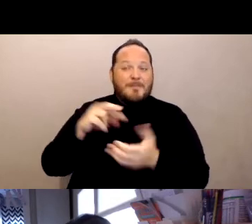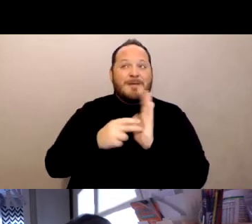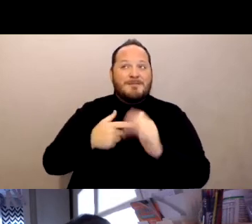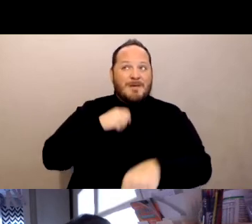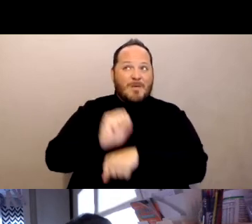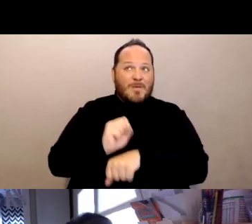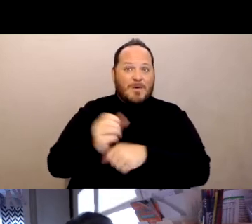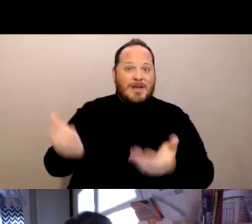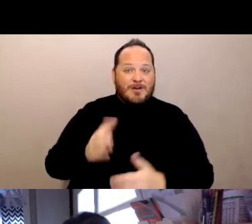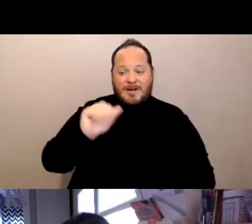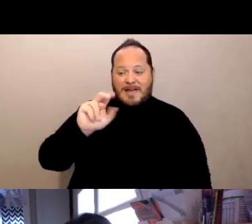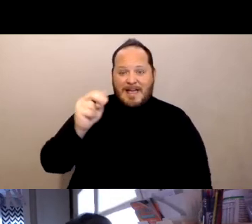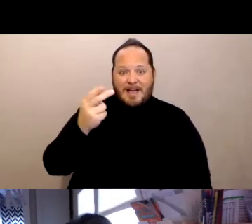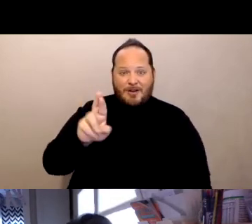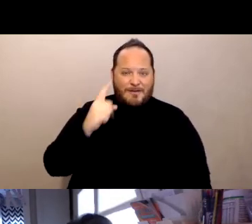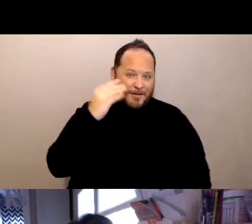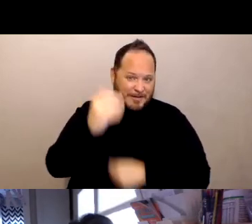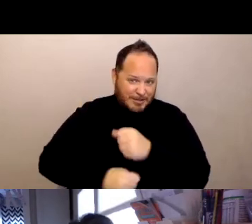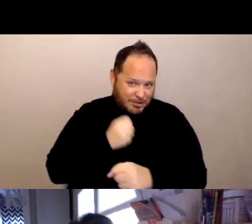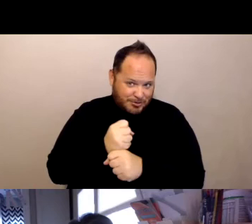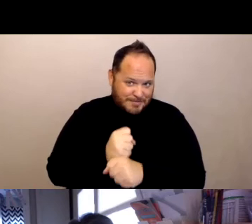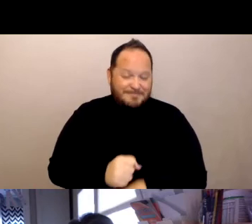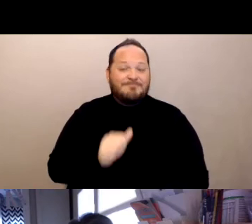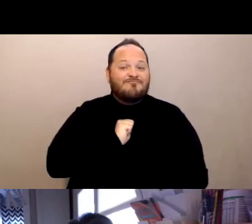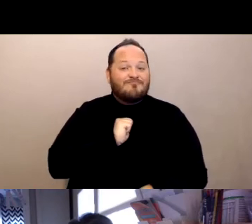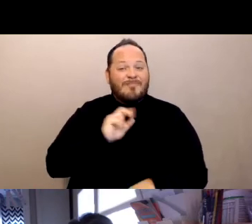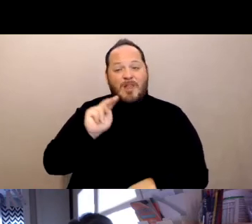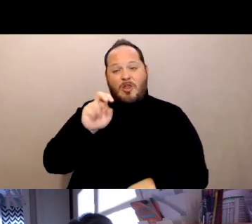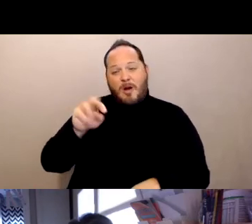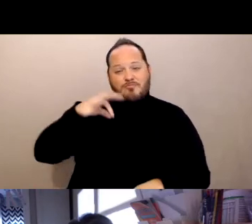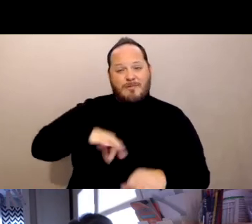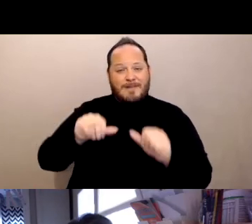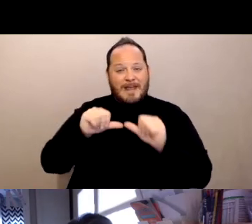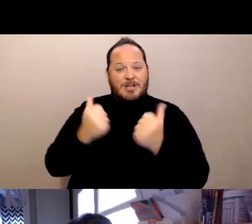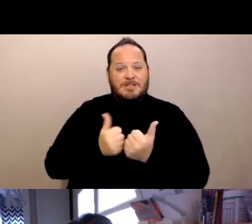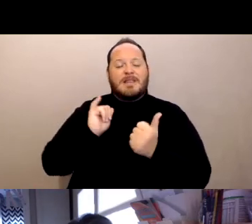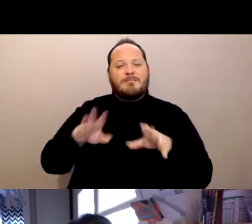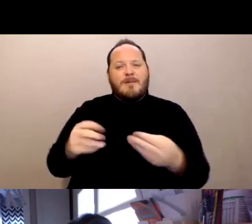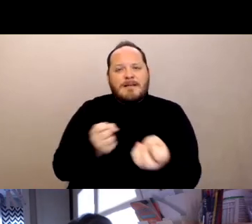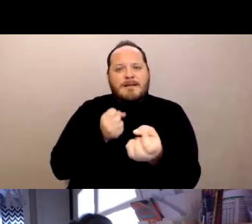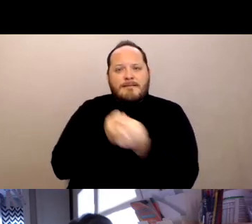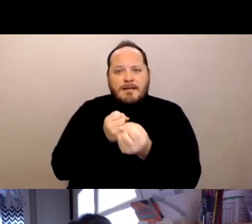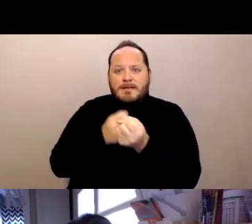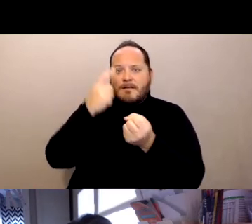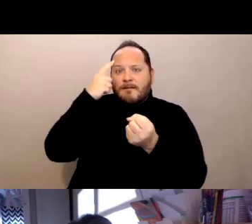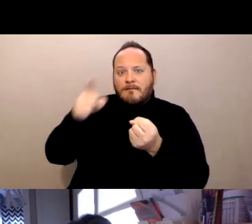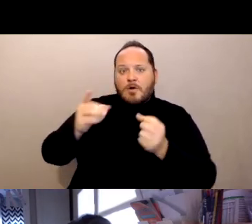CANHR is a non-profit agency that advocates for consumers of long-term care services